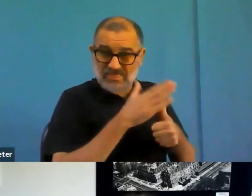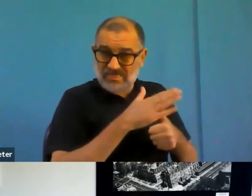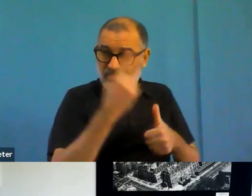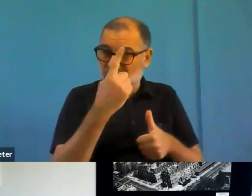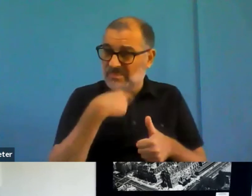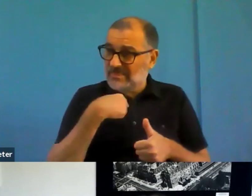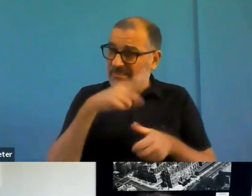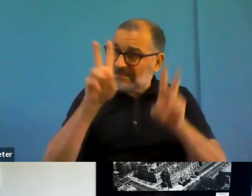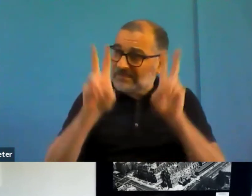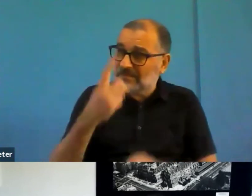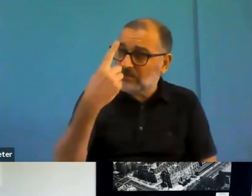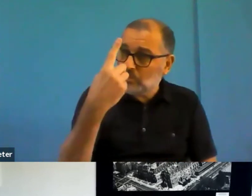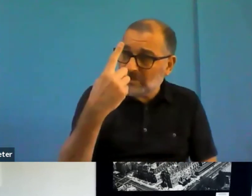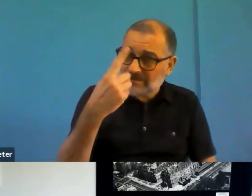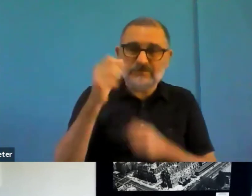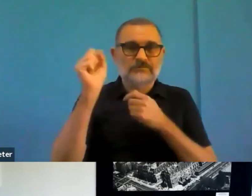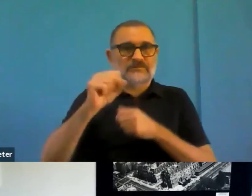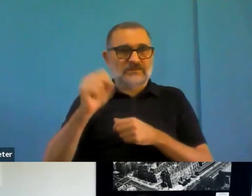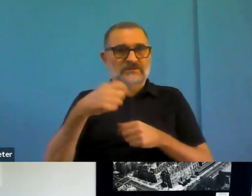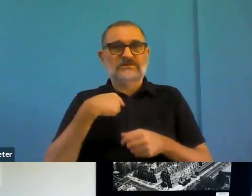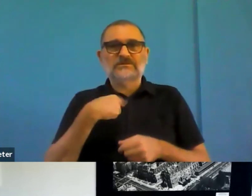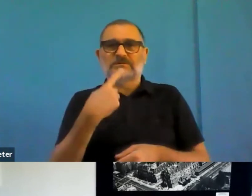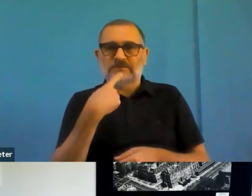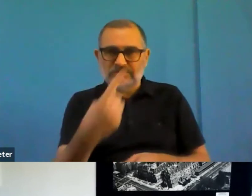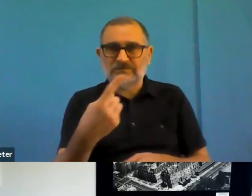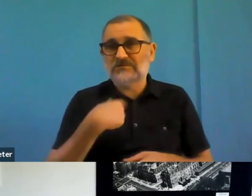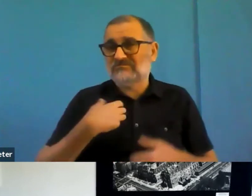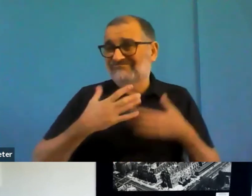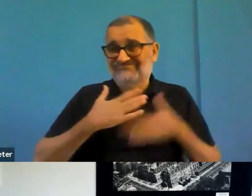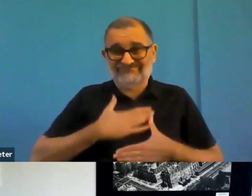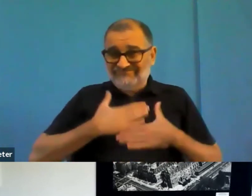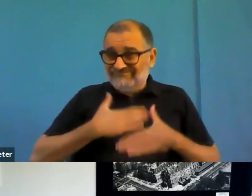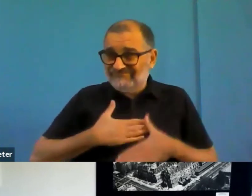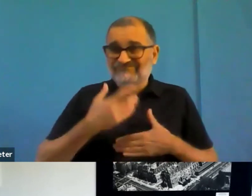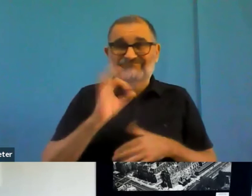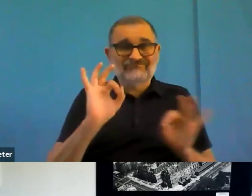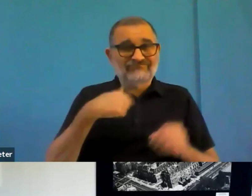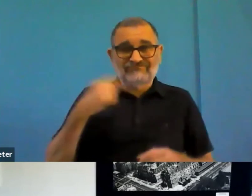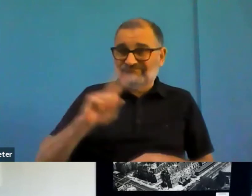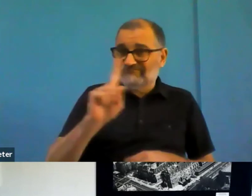I promise. I want that sitting on record. So no, I mean, I think it's really interesting